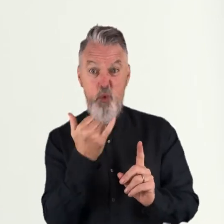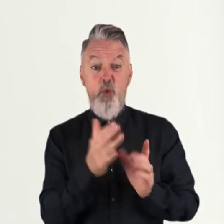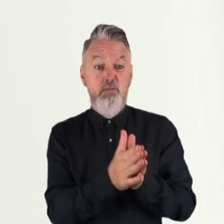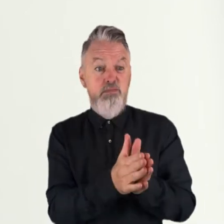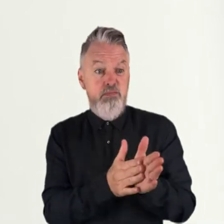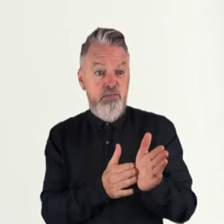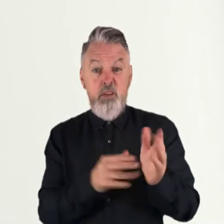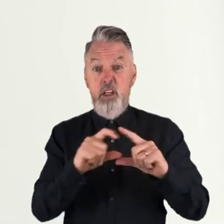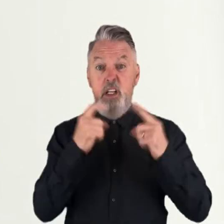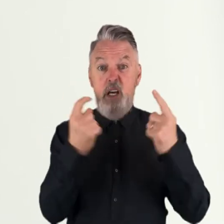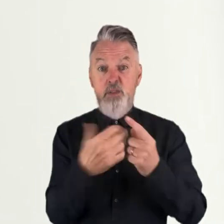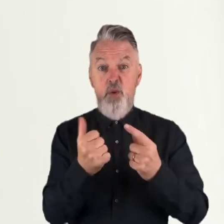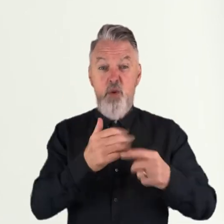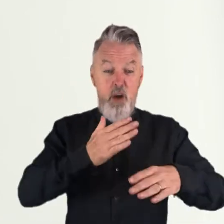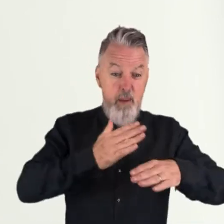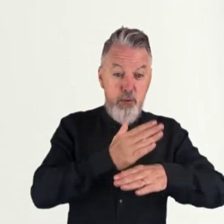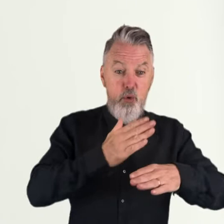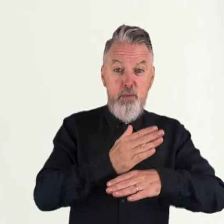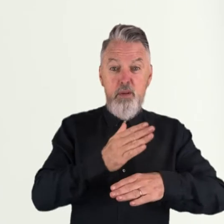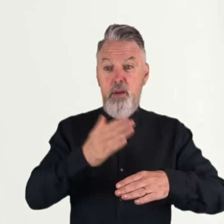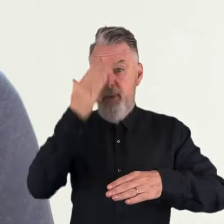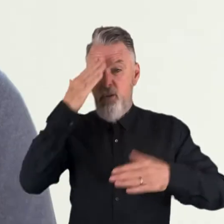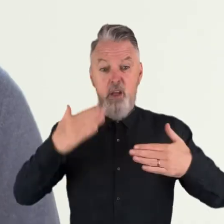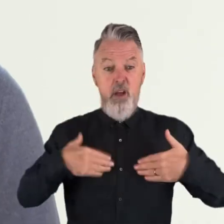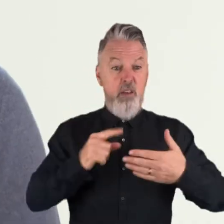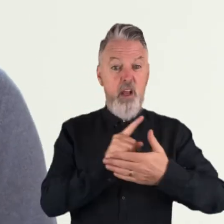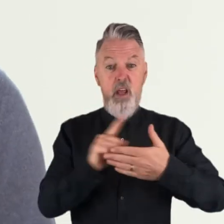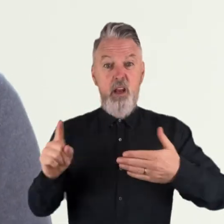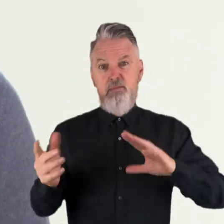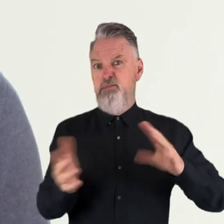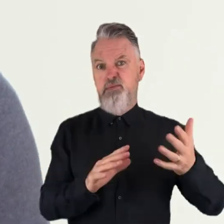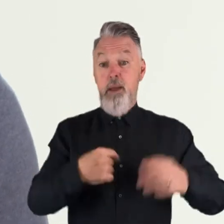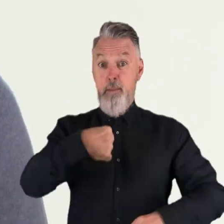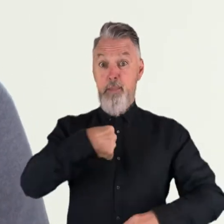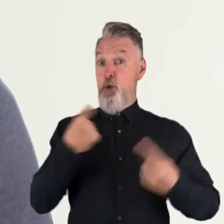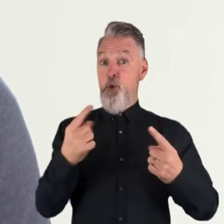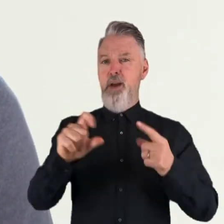and employment and mental health issues later in life. I’m Carl, one of the cofounders of Speech Frog